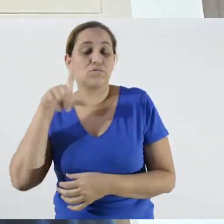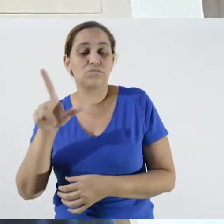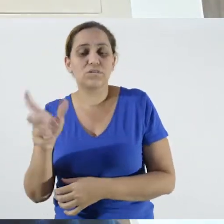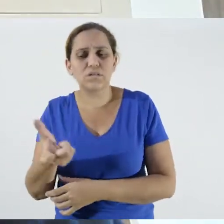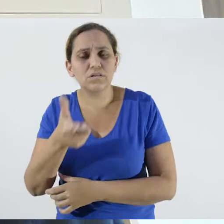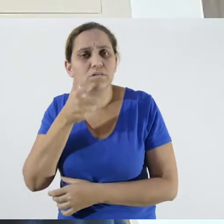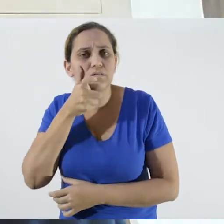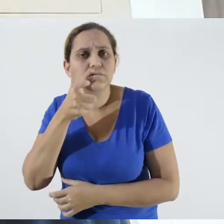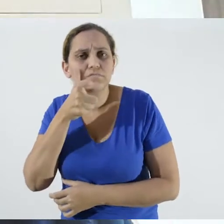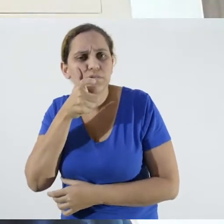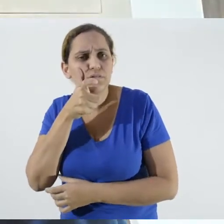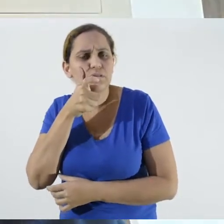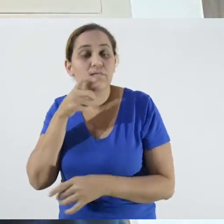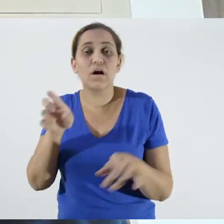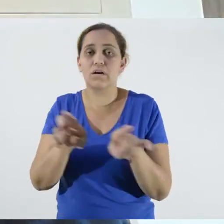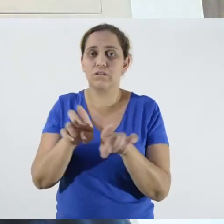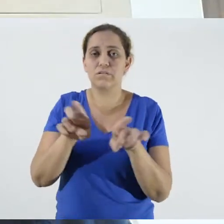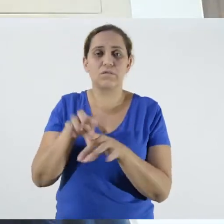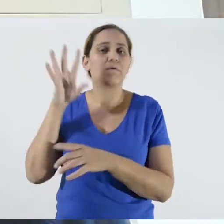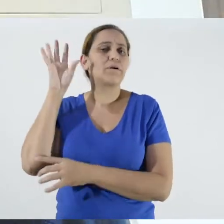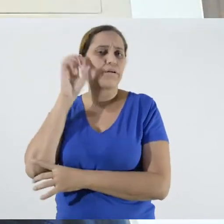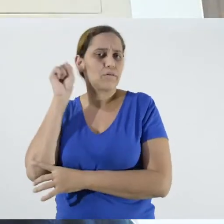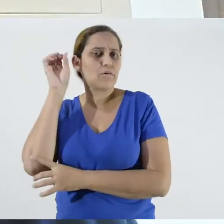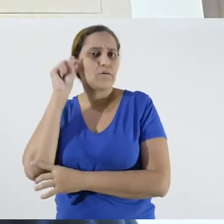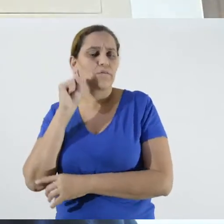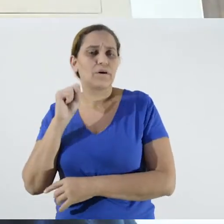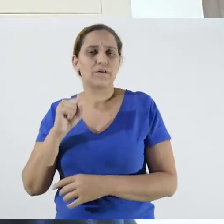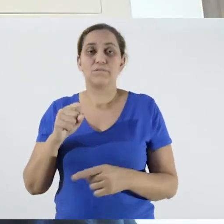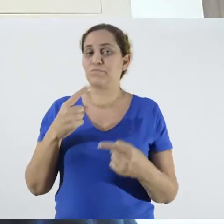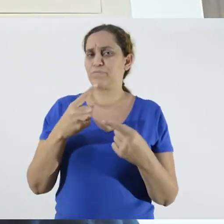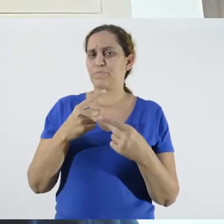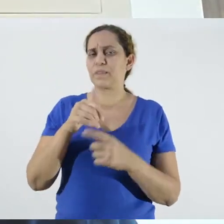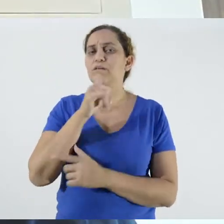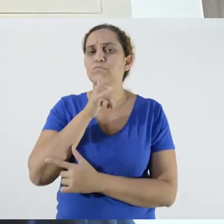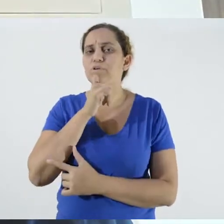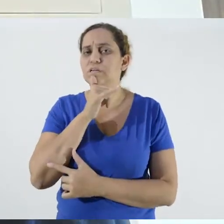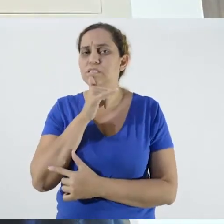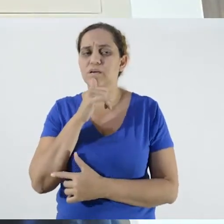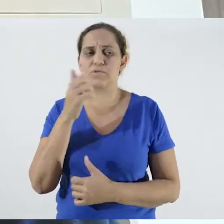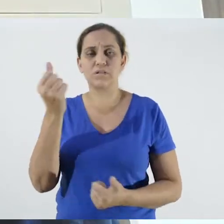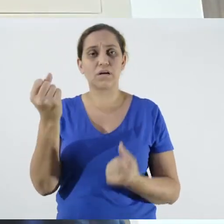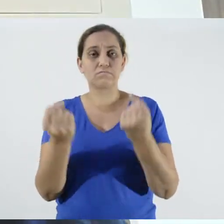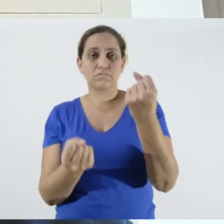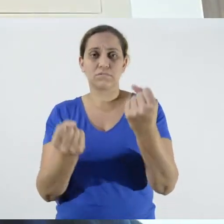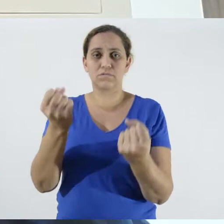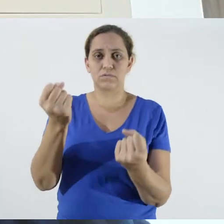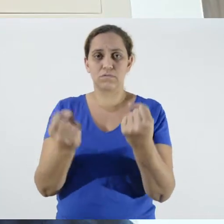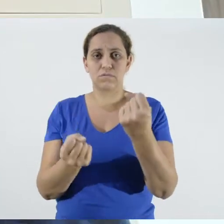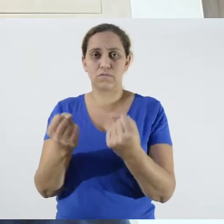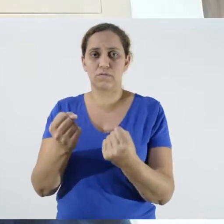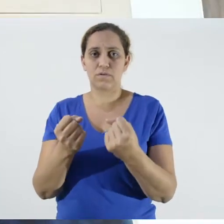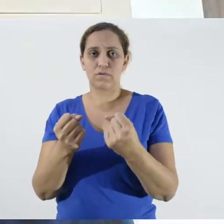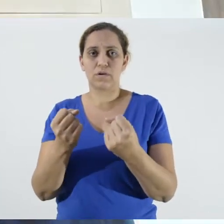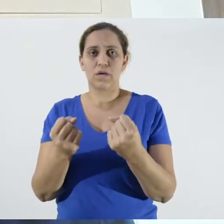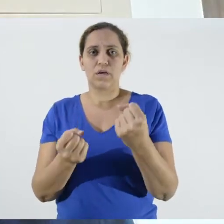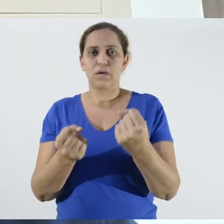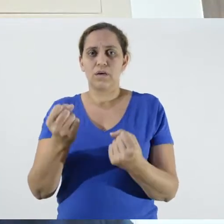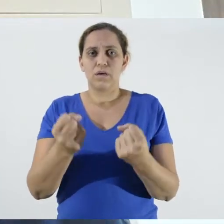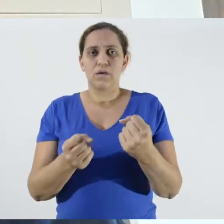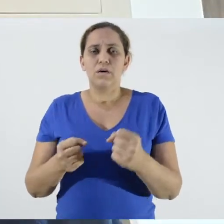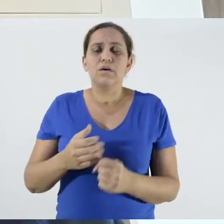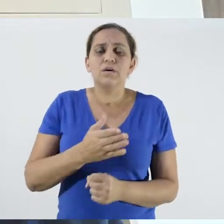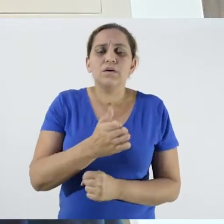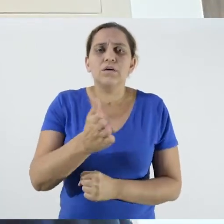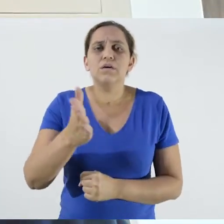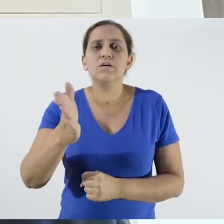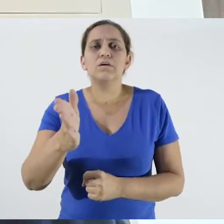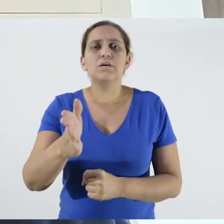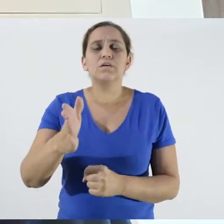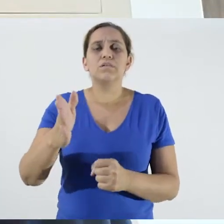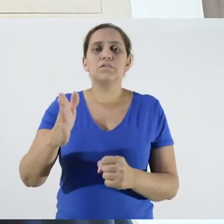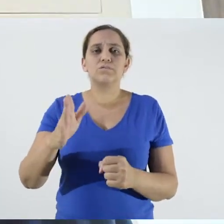They could, for example, be driving a car on their farm or going somewhere and be